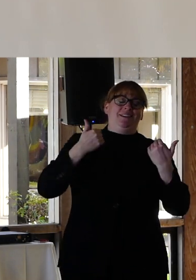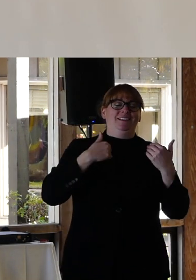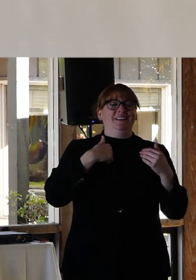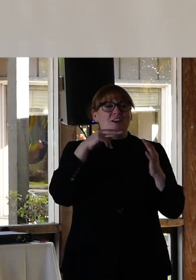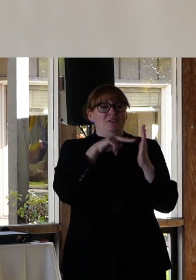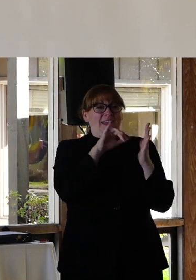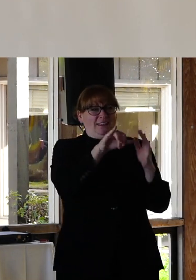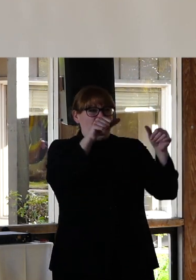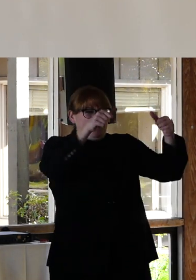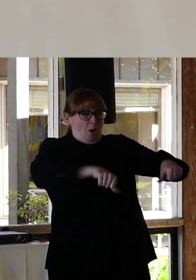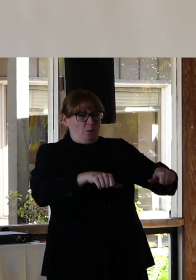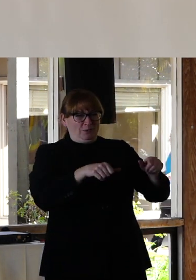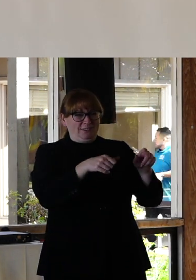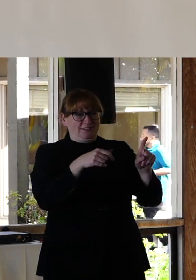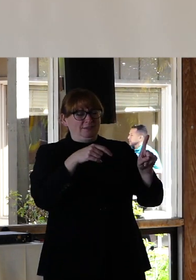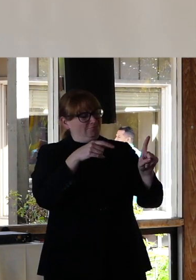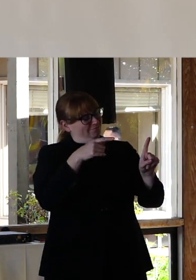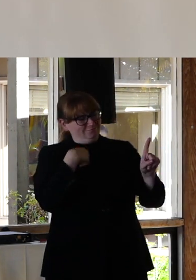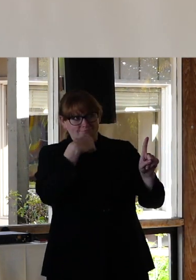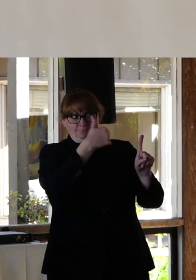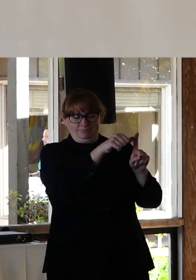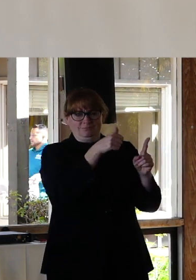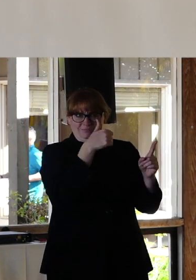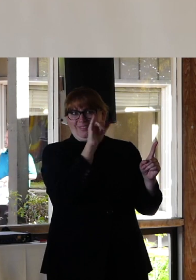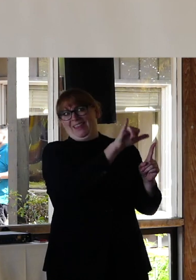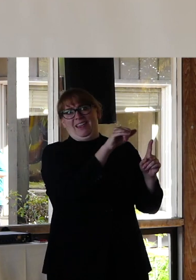But it's stuck with me I read it years ago and I can so still think of it.